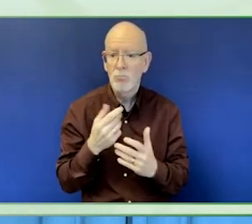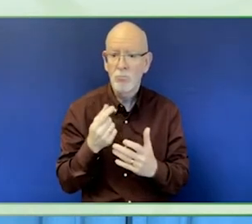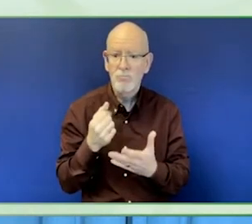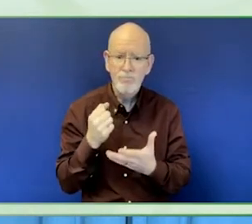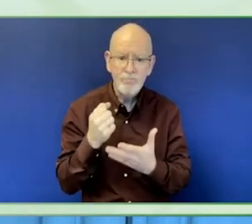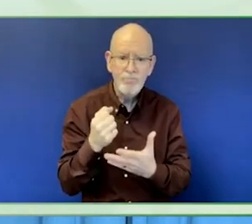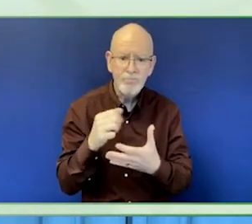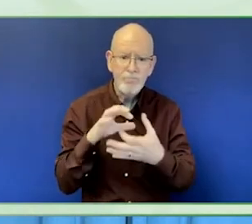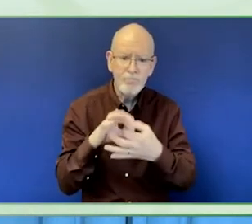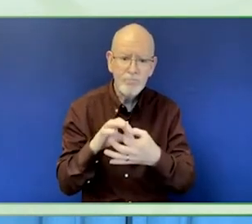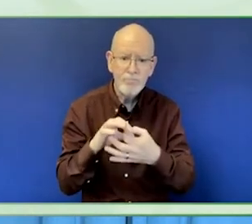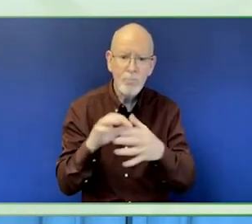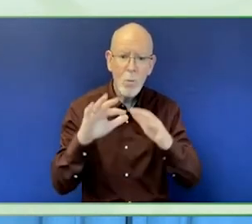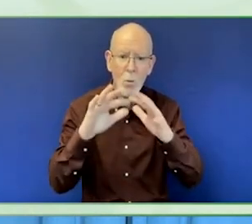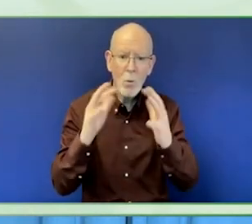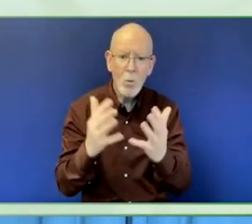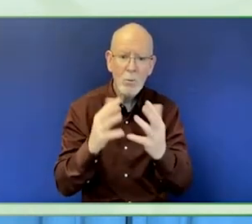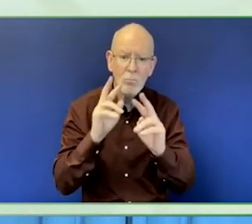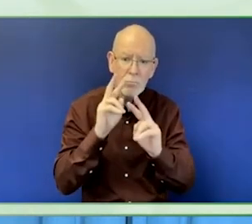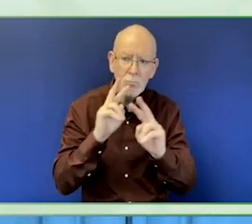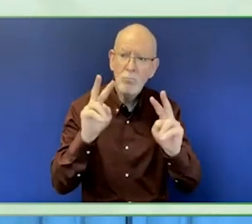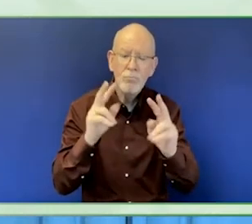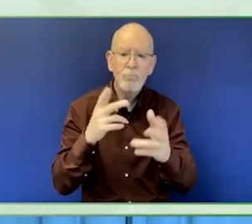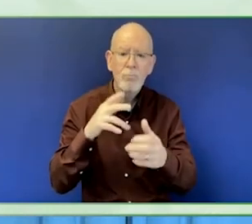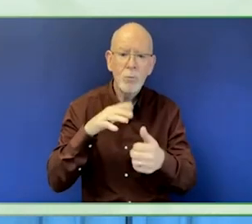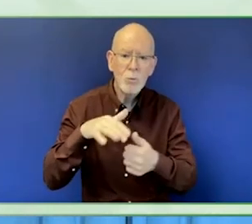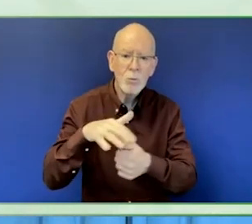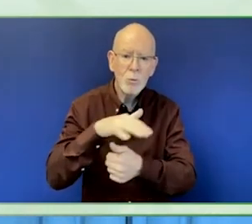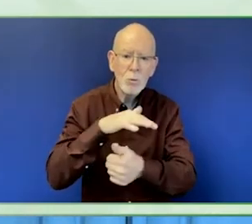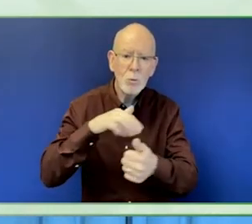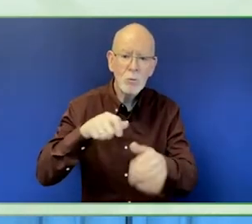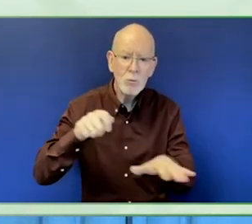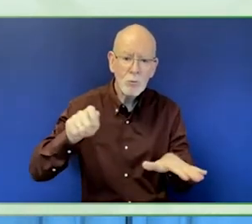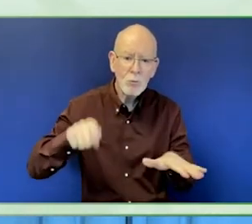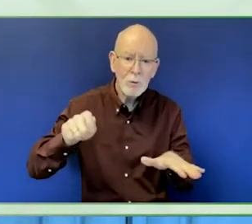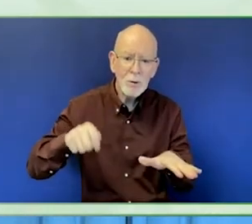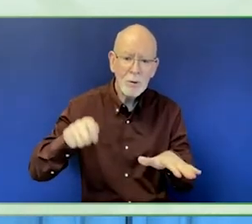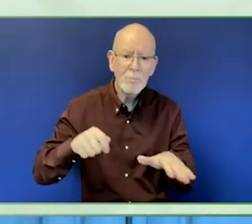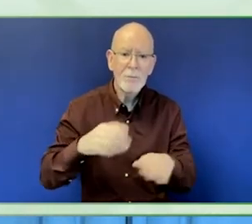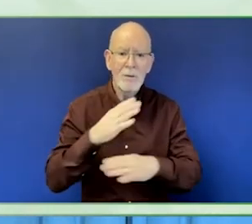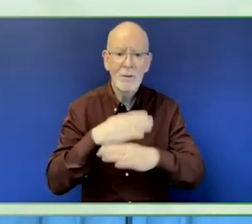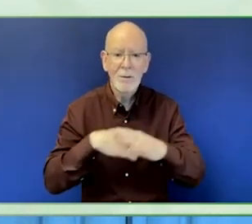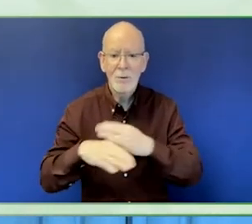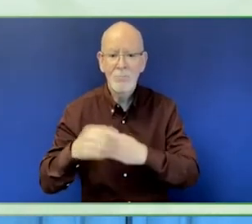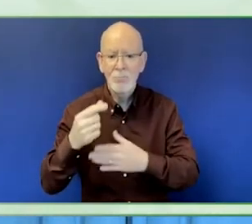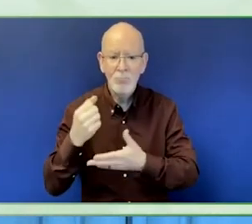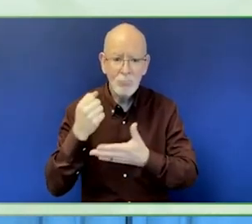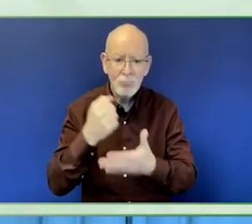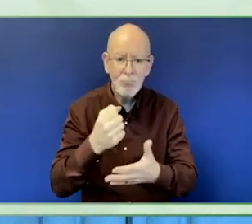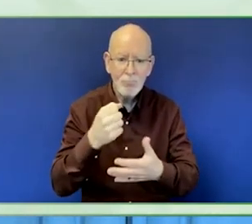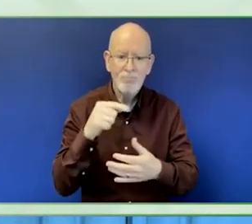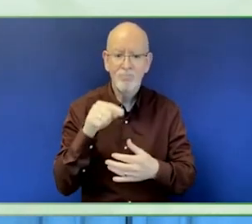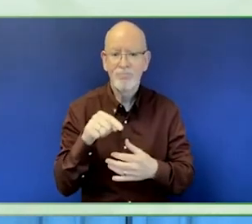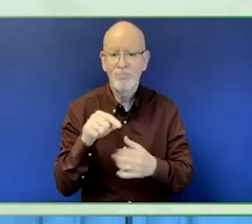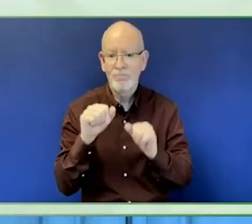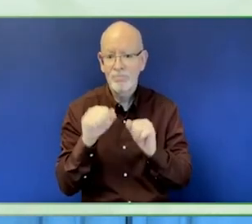enjoy the human rights and actively participate in civic space, a topic of this years conference.